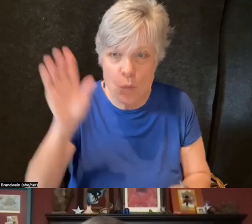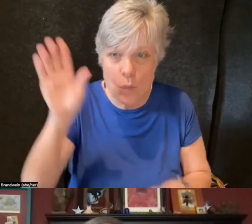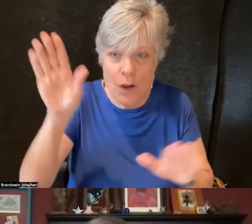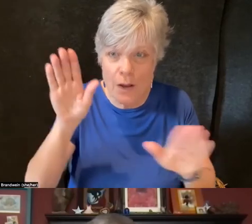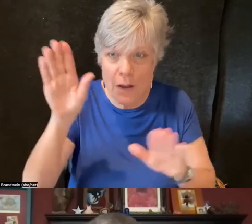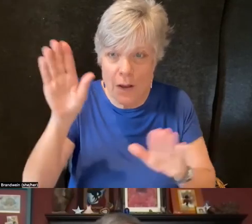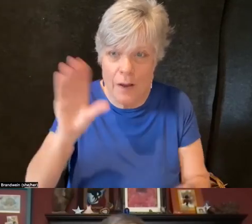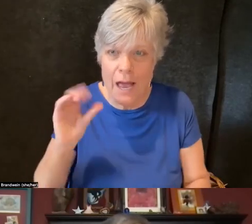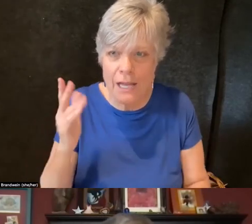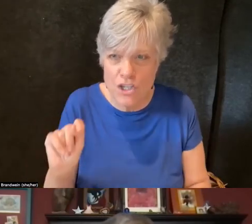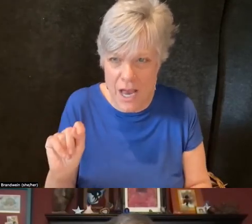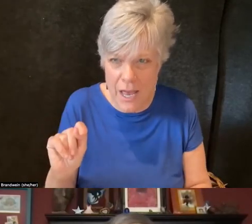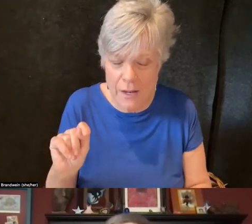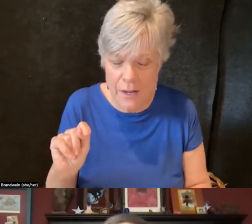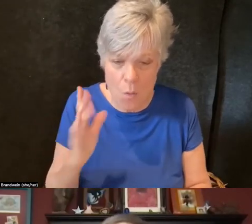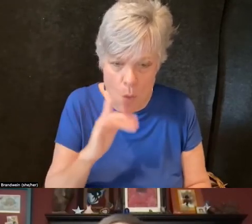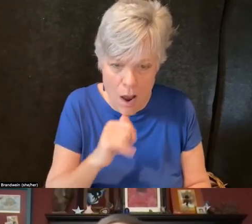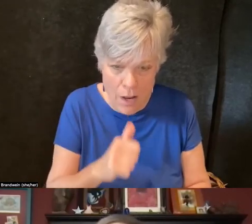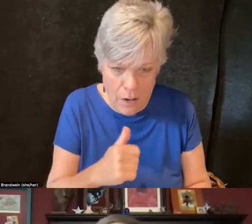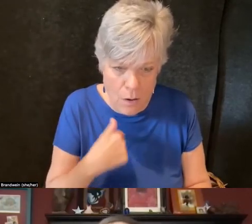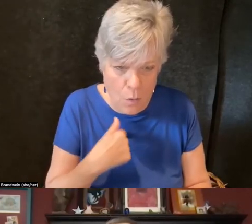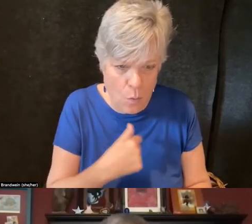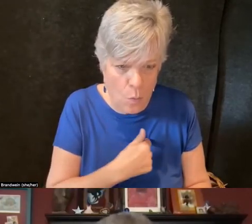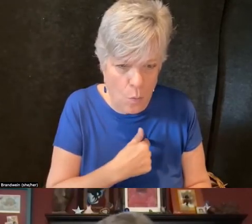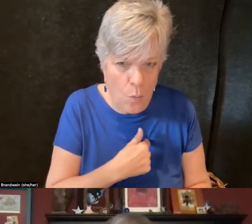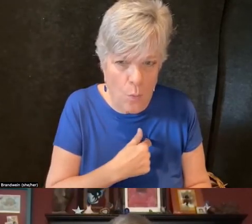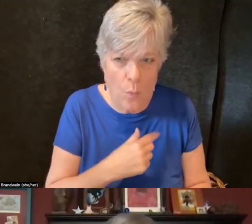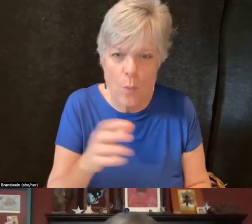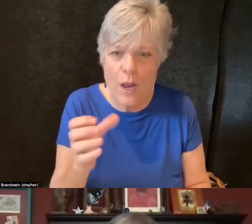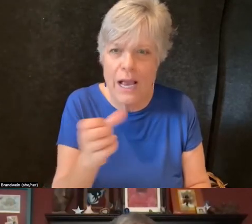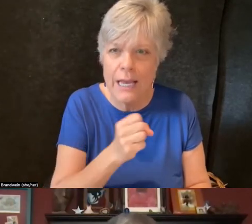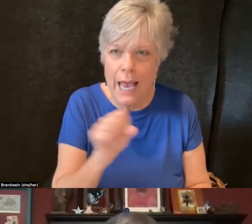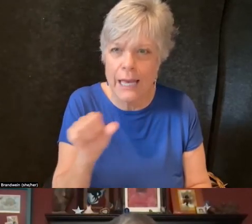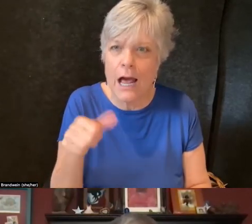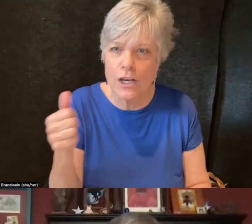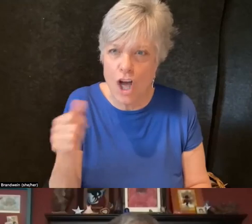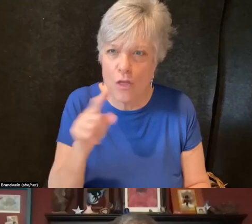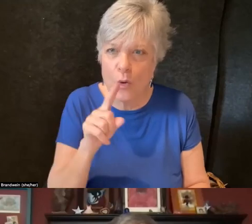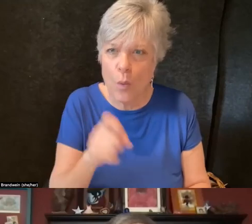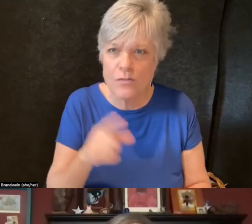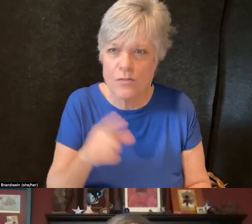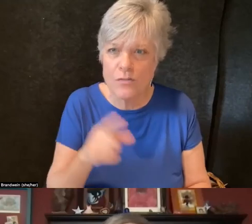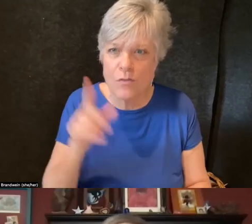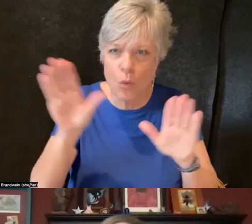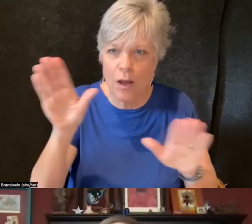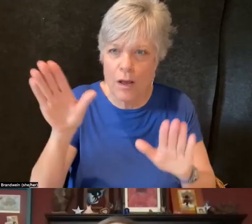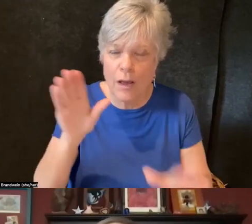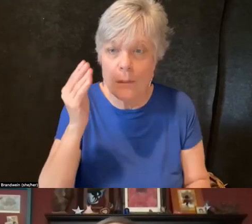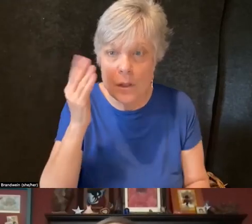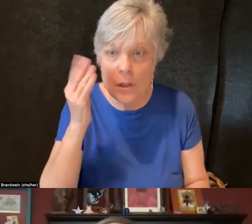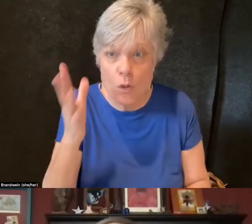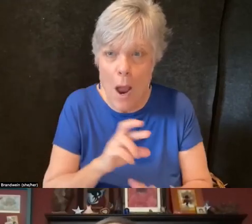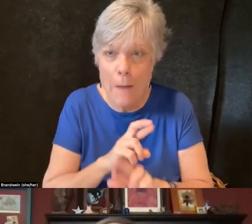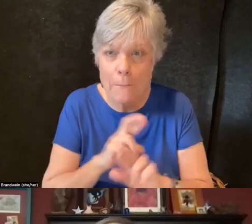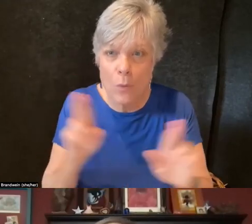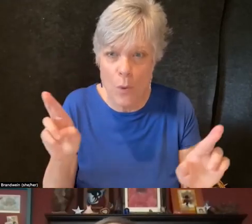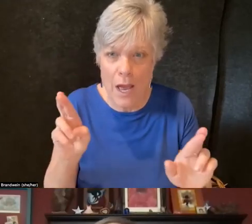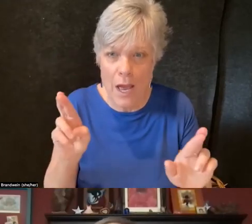So why don't we hear another question from raise hand function and then I'm just letting everyone know that I am ready to read another chat question.